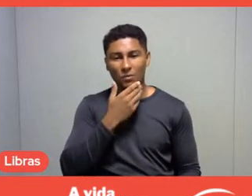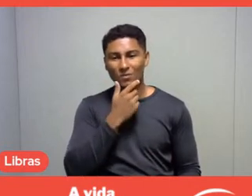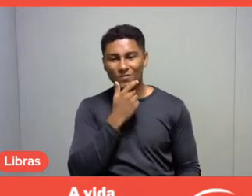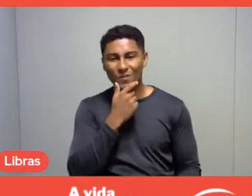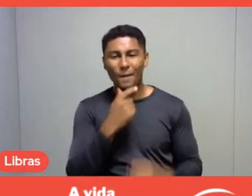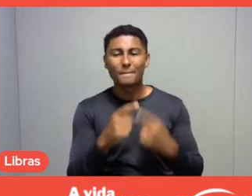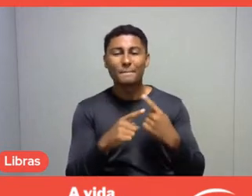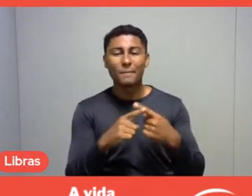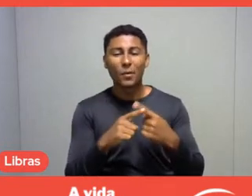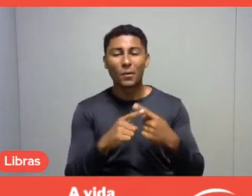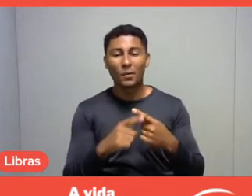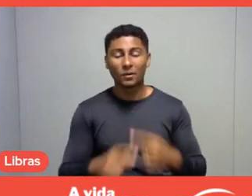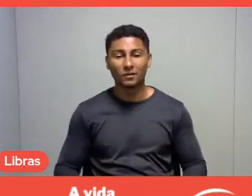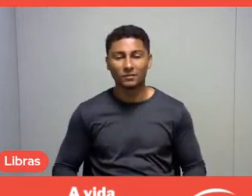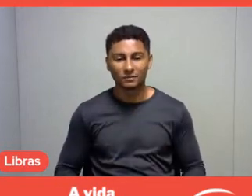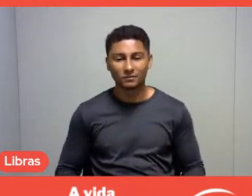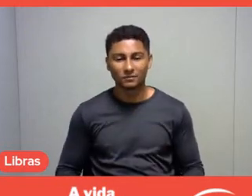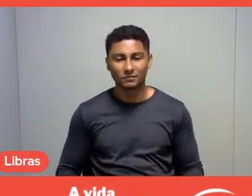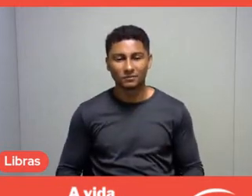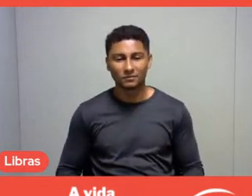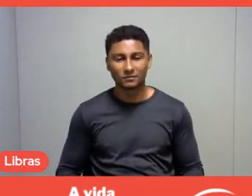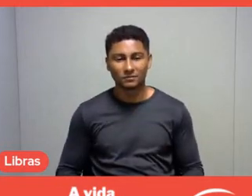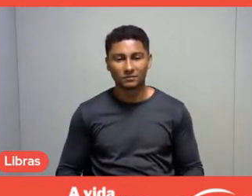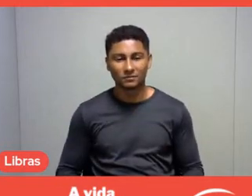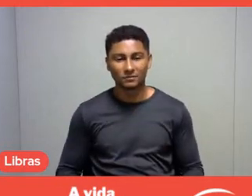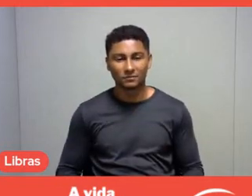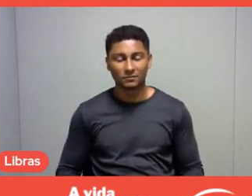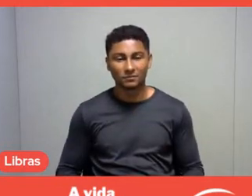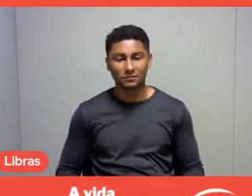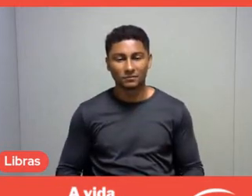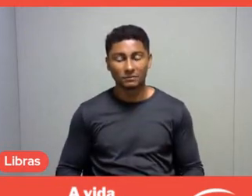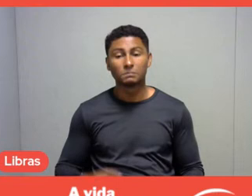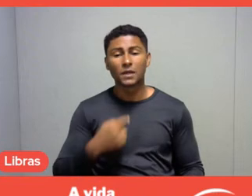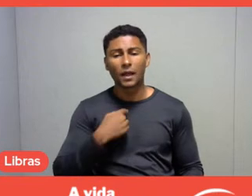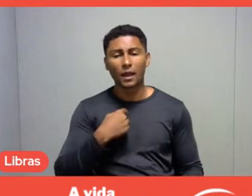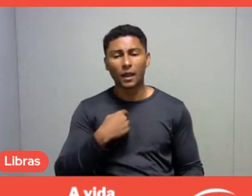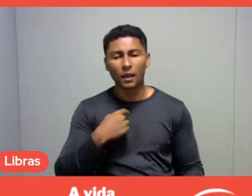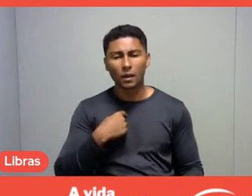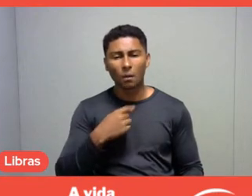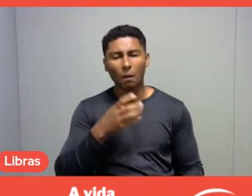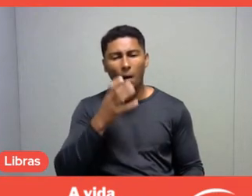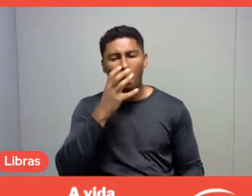Because I was enraptured listening to your examples.